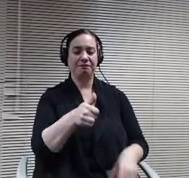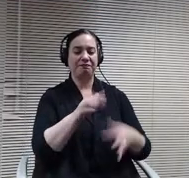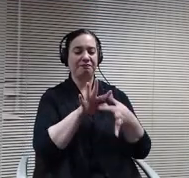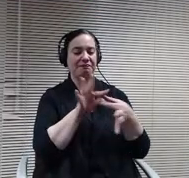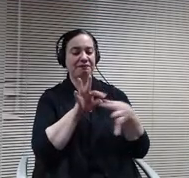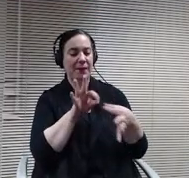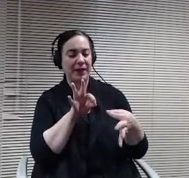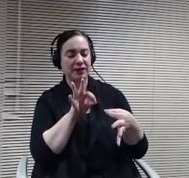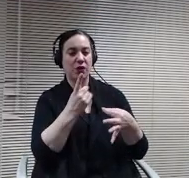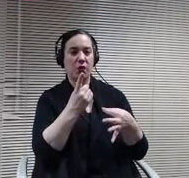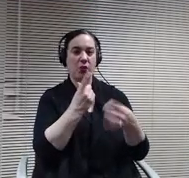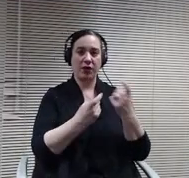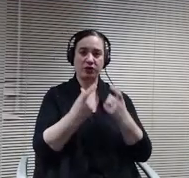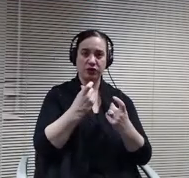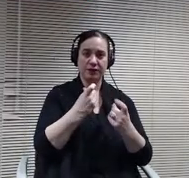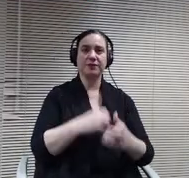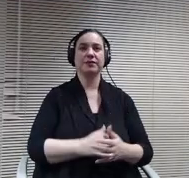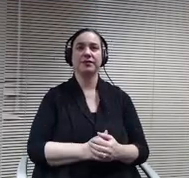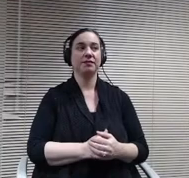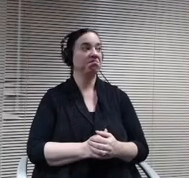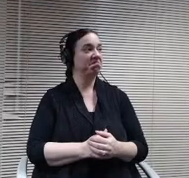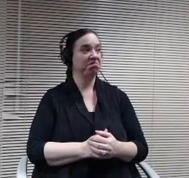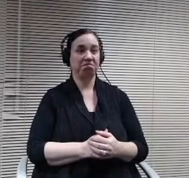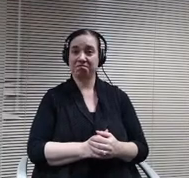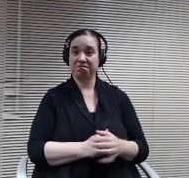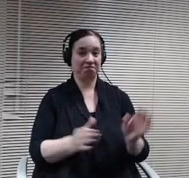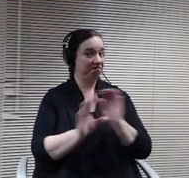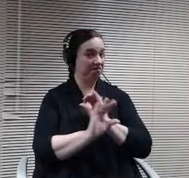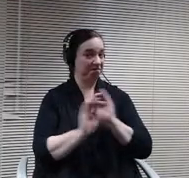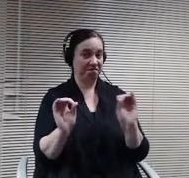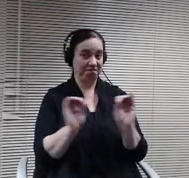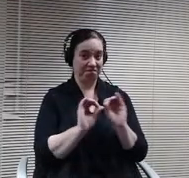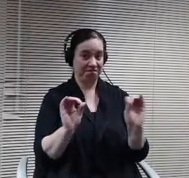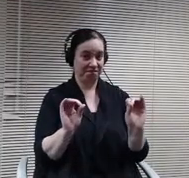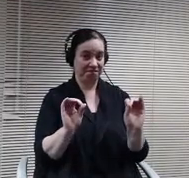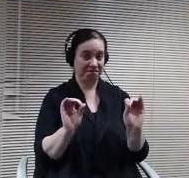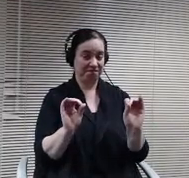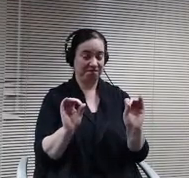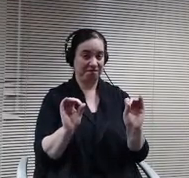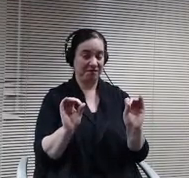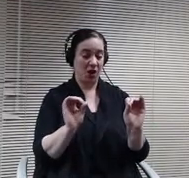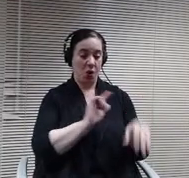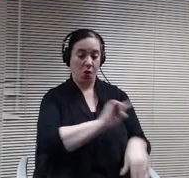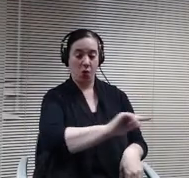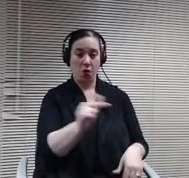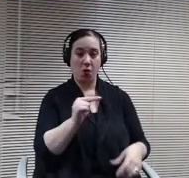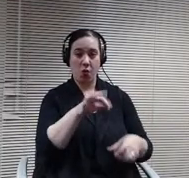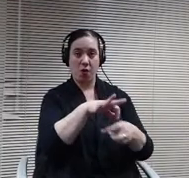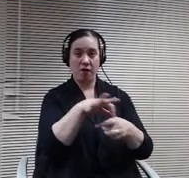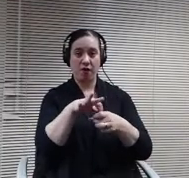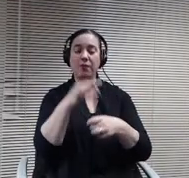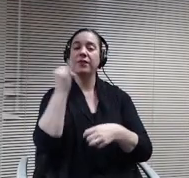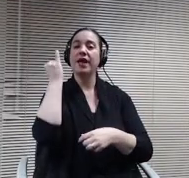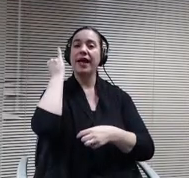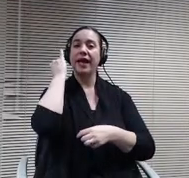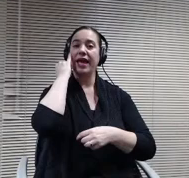Seeing none will move to recover. Board members, if in favor, please say I oppose any board